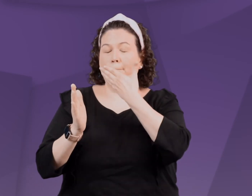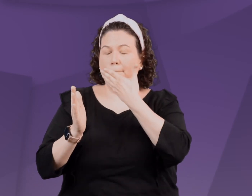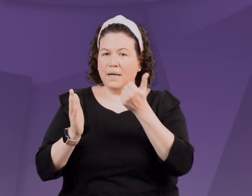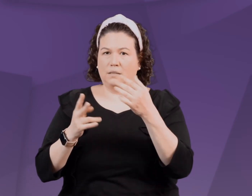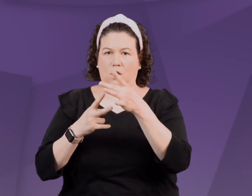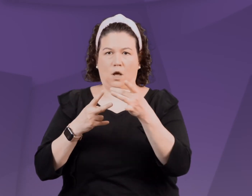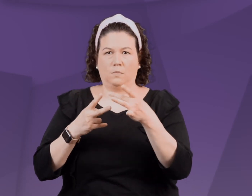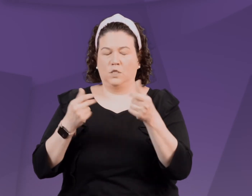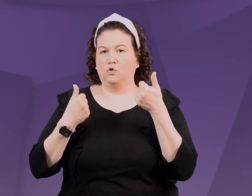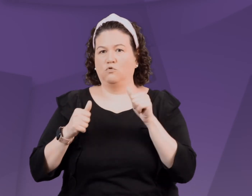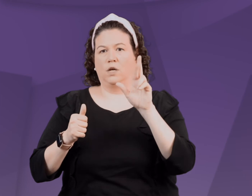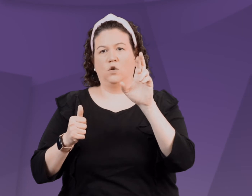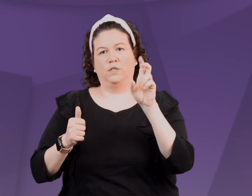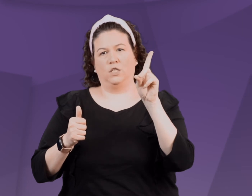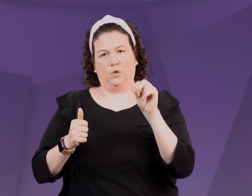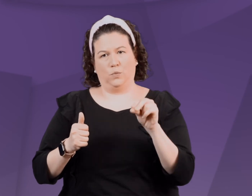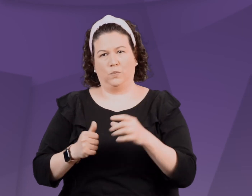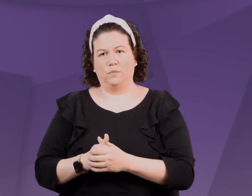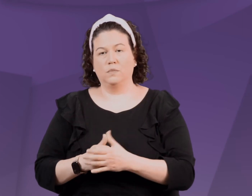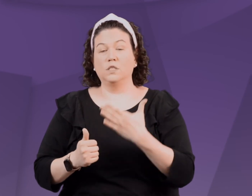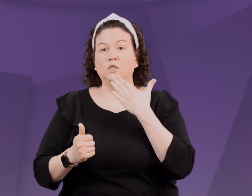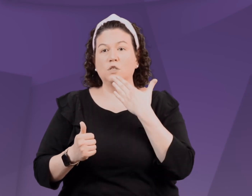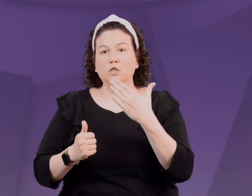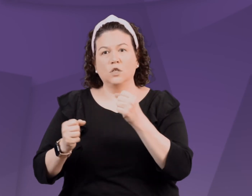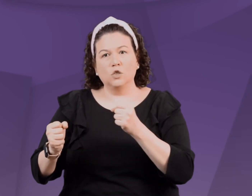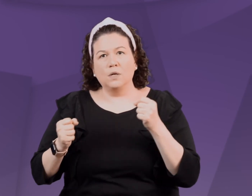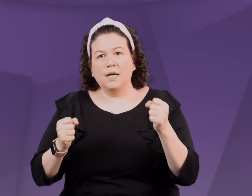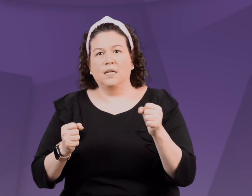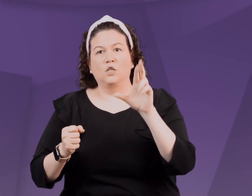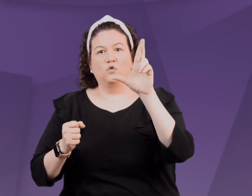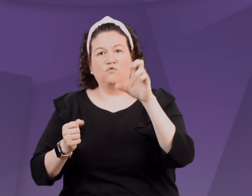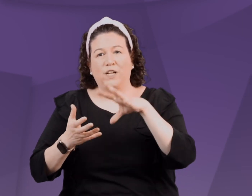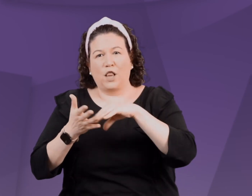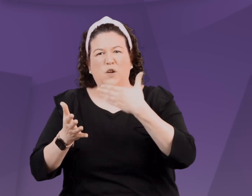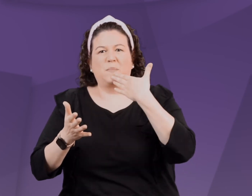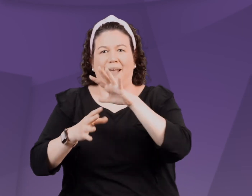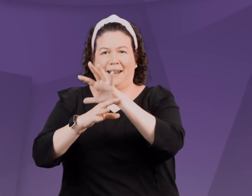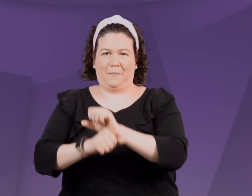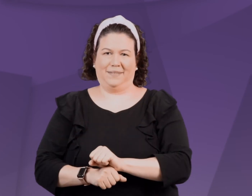When a child is lacking a skill, the best option is to try a re-do.